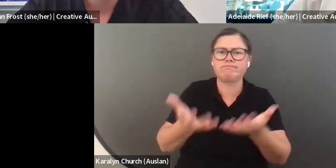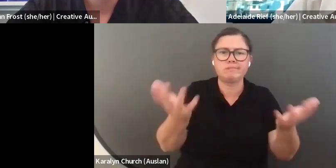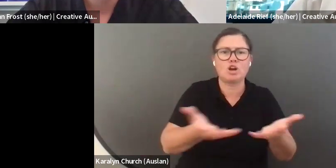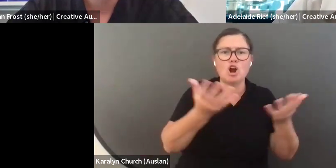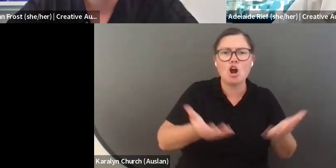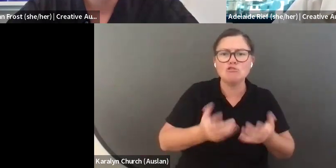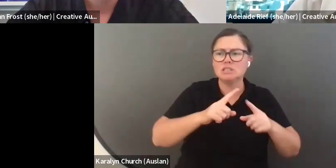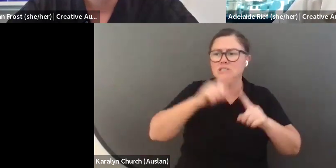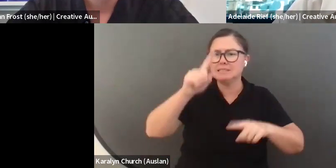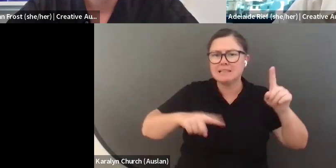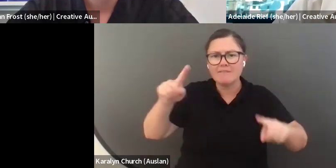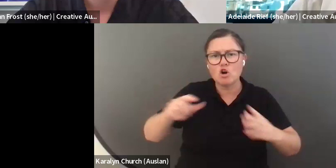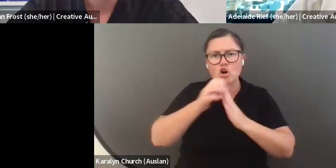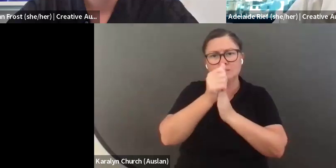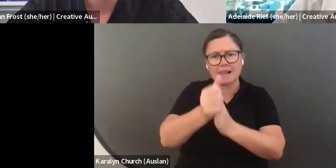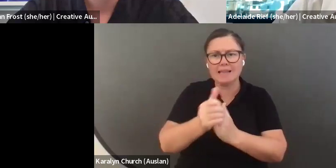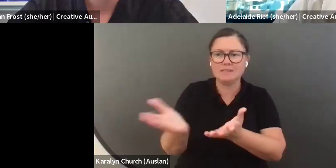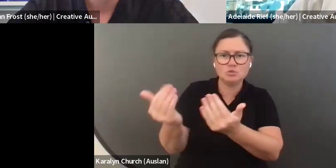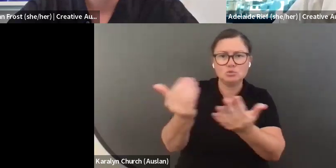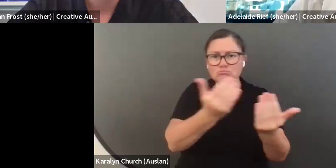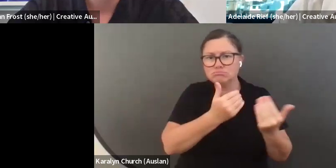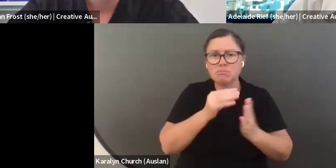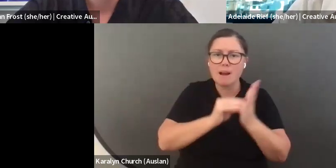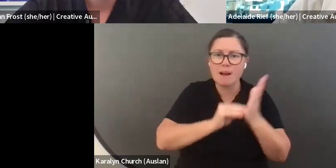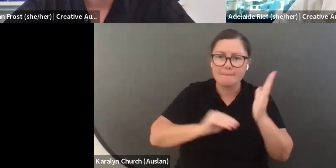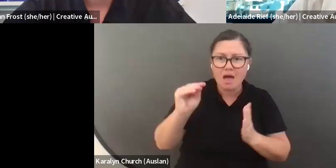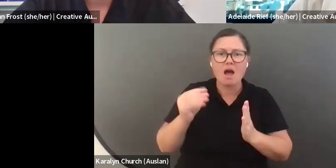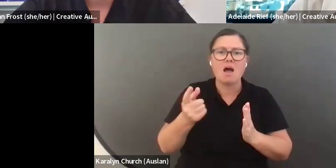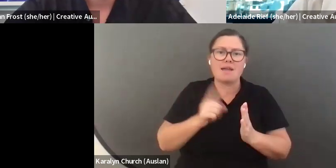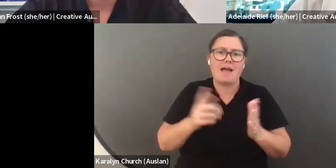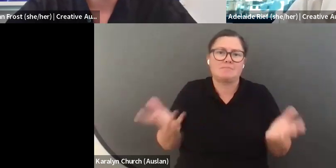arts and culture and supporting diverse leaders to thrive and expand the practice